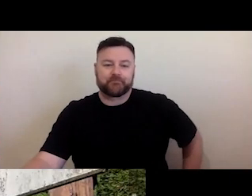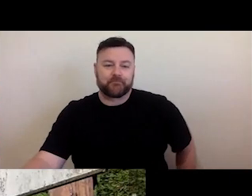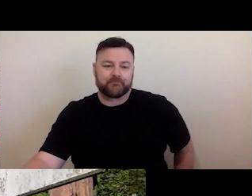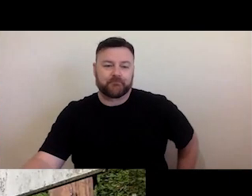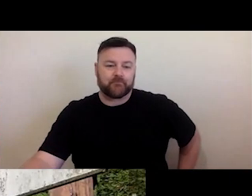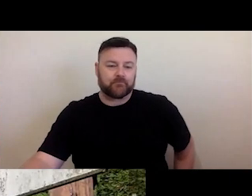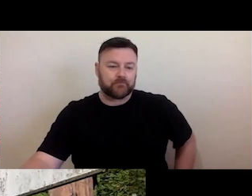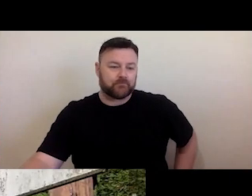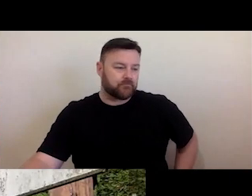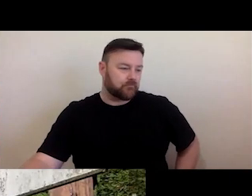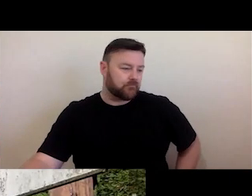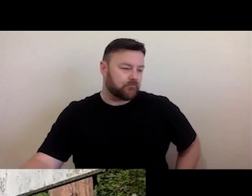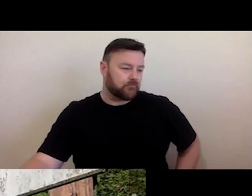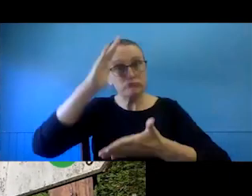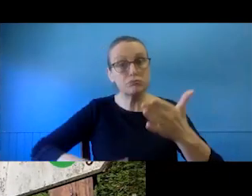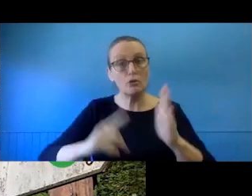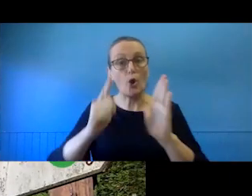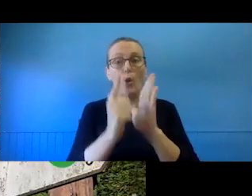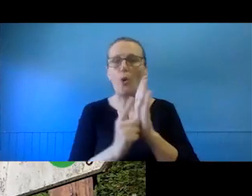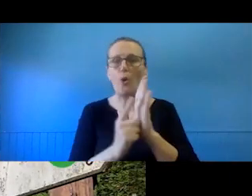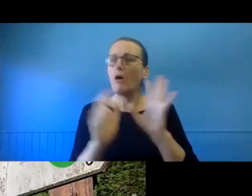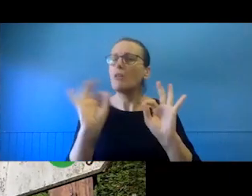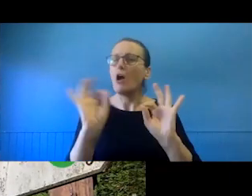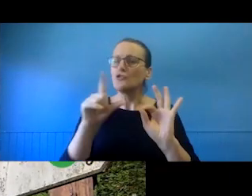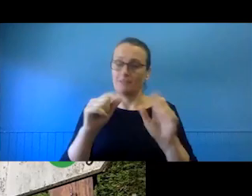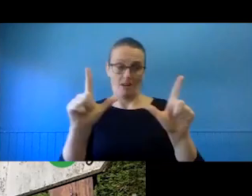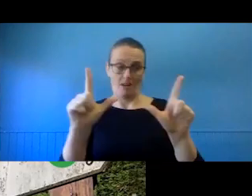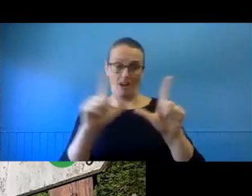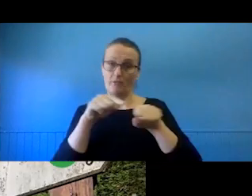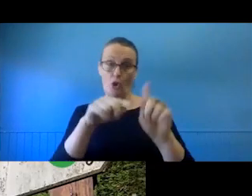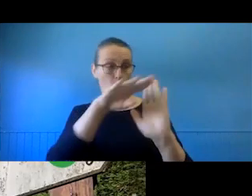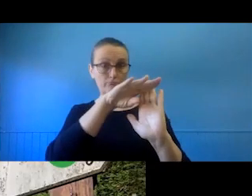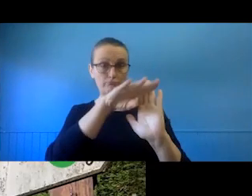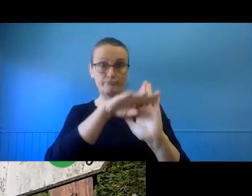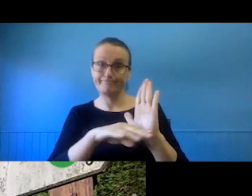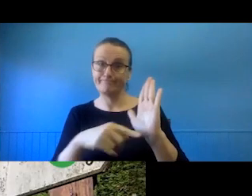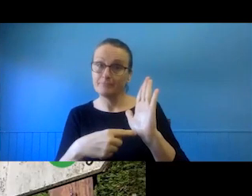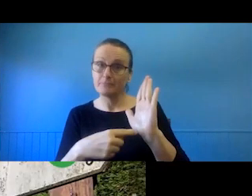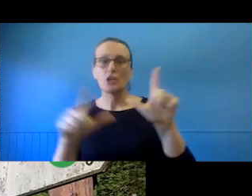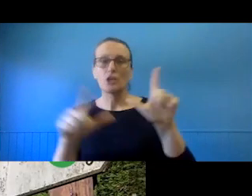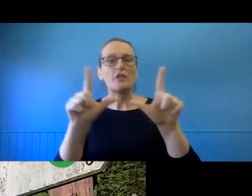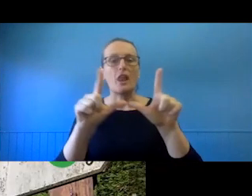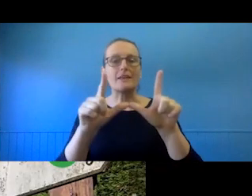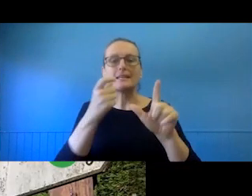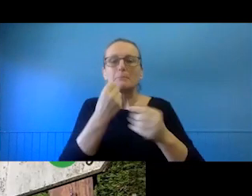Rather, you just have to follow the terms specified in the licence. The licence becomes a kind of signposting of what you can and